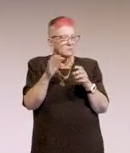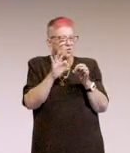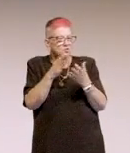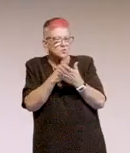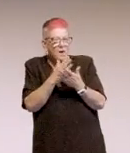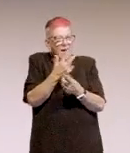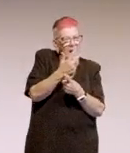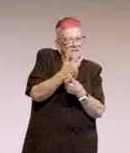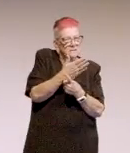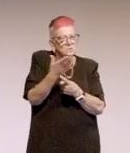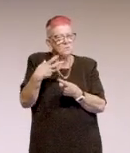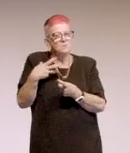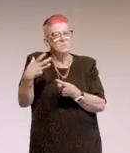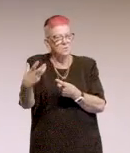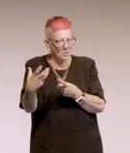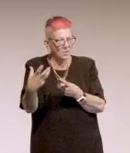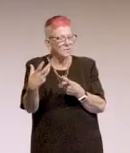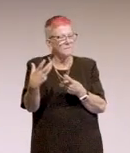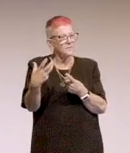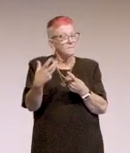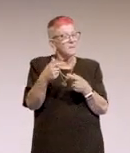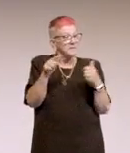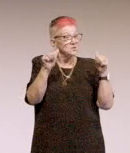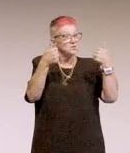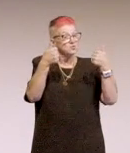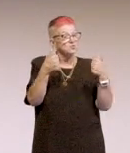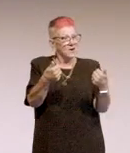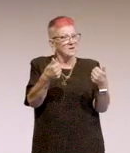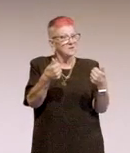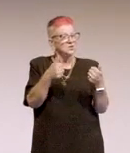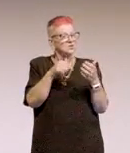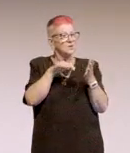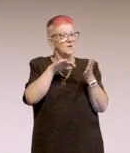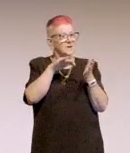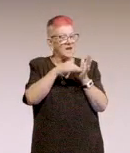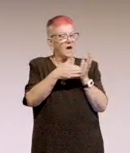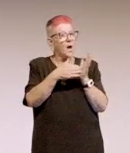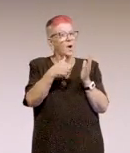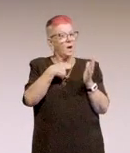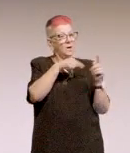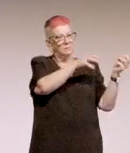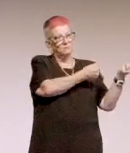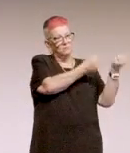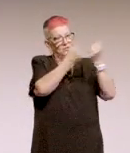And yeah, which is great. So they've brought me up to Sydney to help out with that.